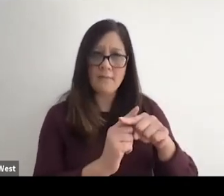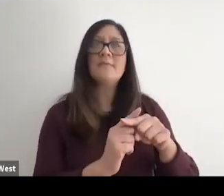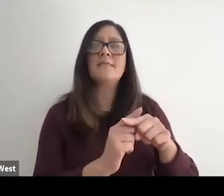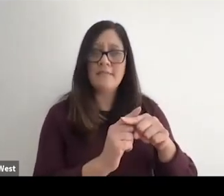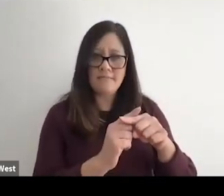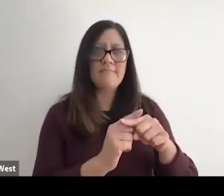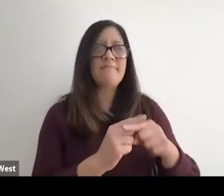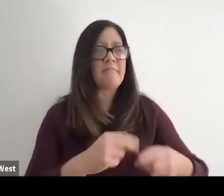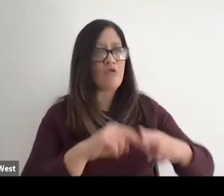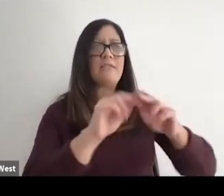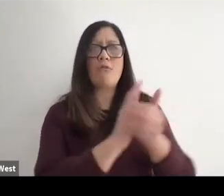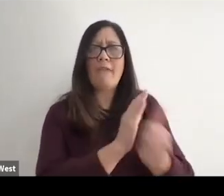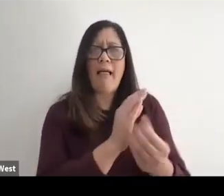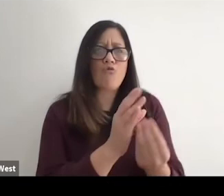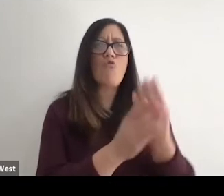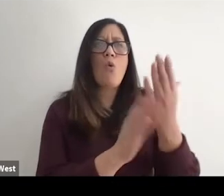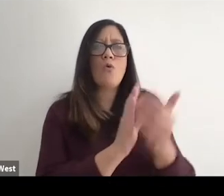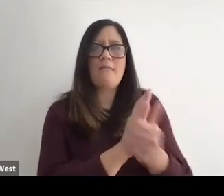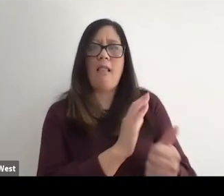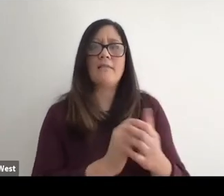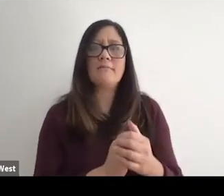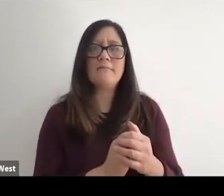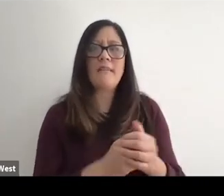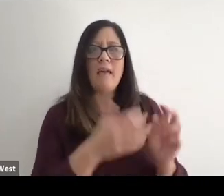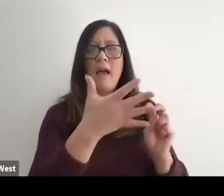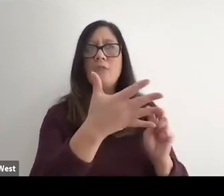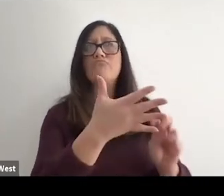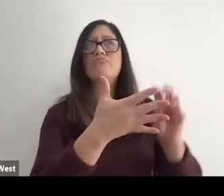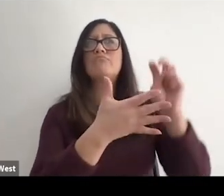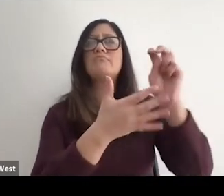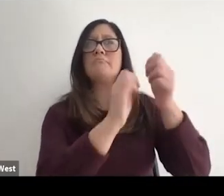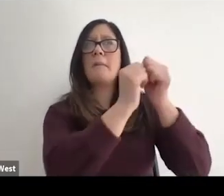right and training and learning the ropes and moving up that pipeline, so to speak.